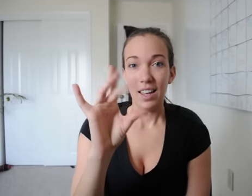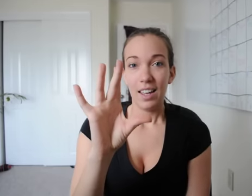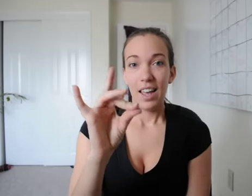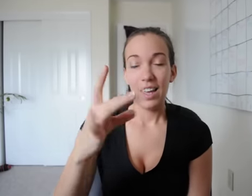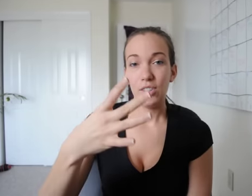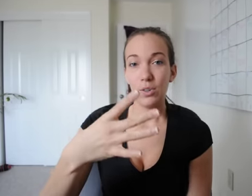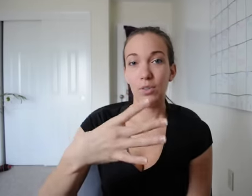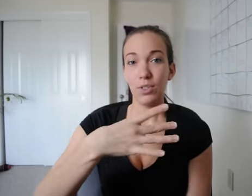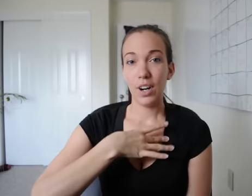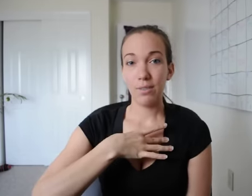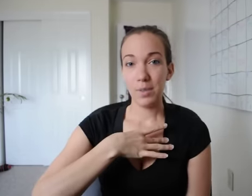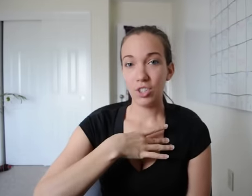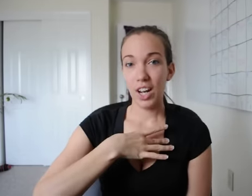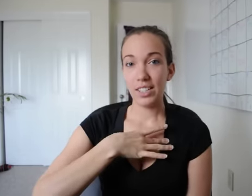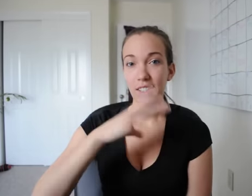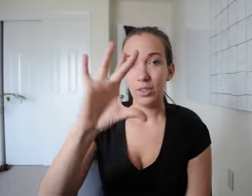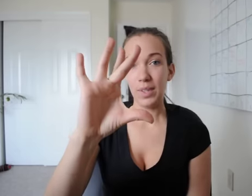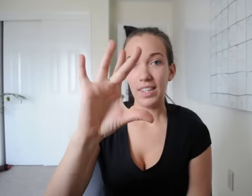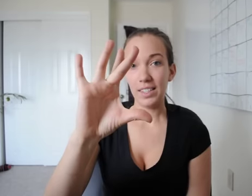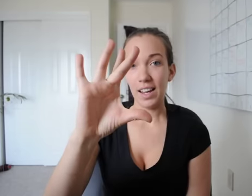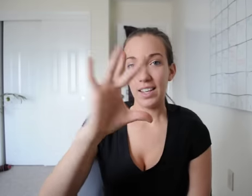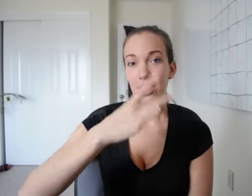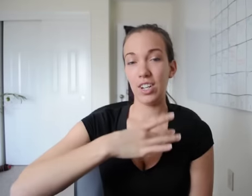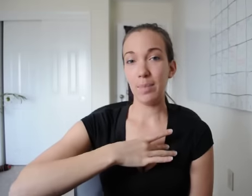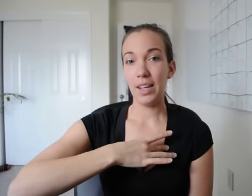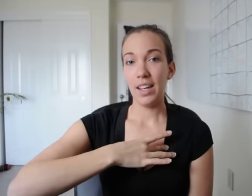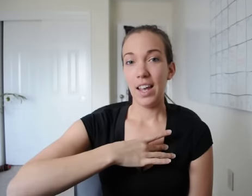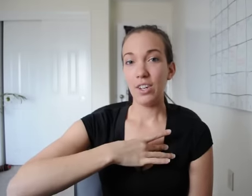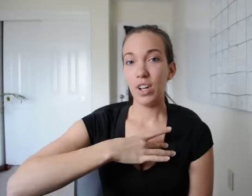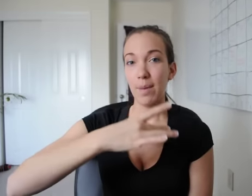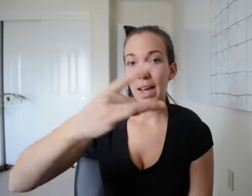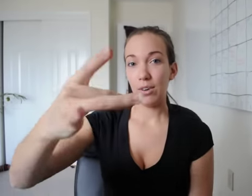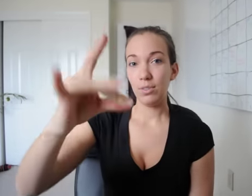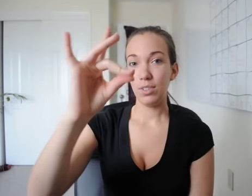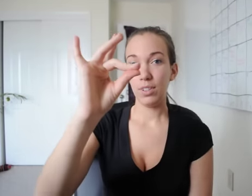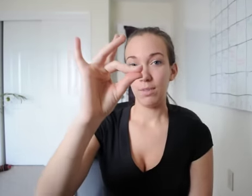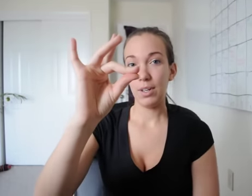and you're basically just doing this. So you start from your chest with this kind of handshape